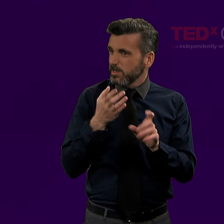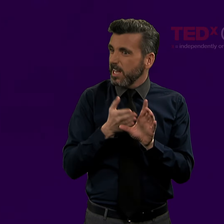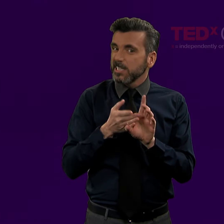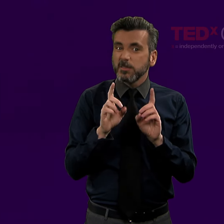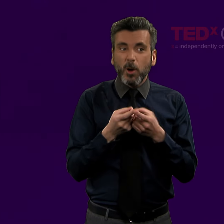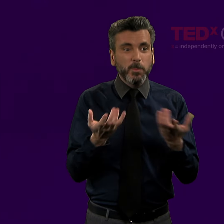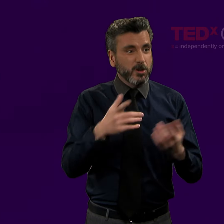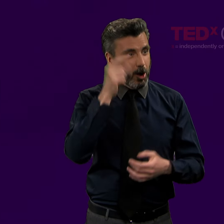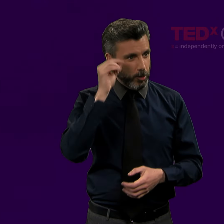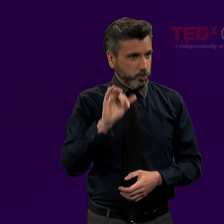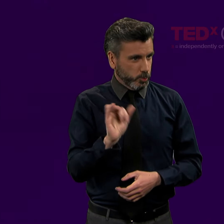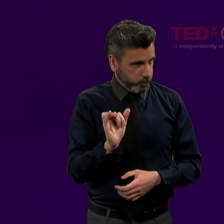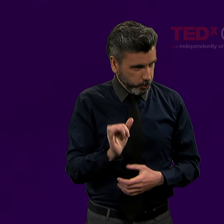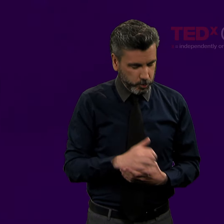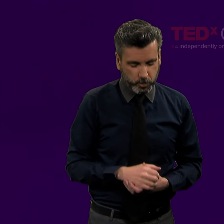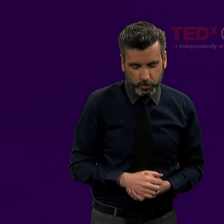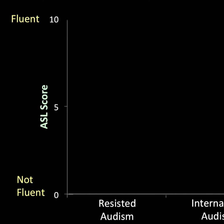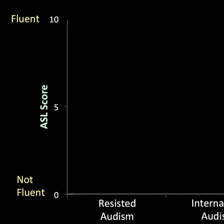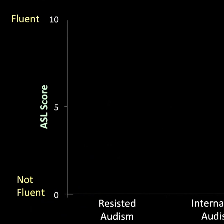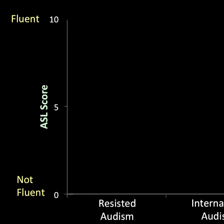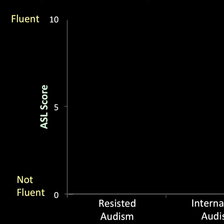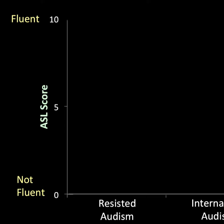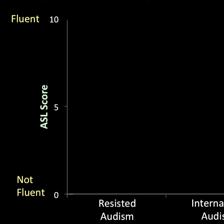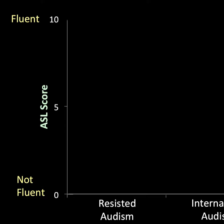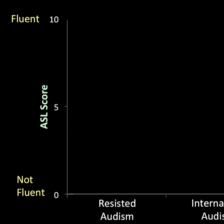from the psychology department here at Gallaudet was involved in that.]